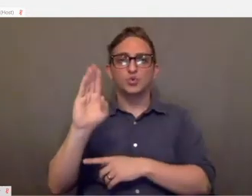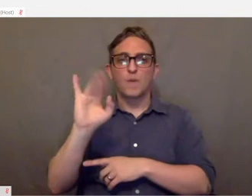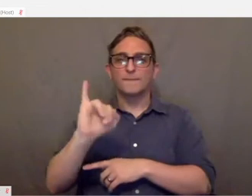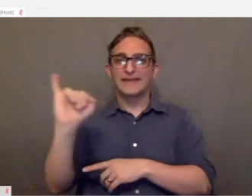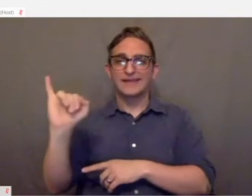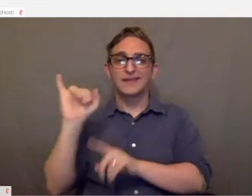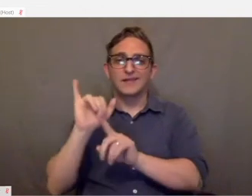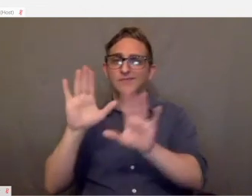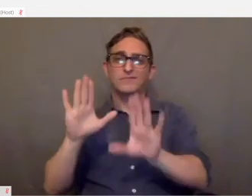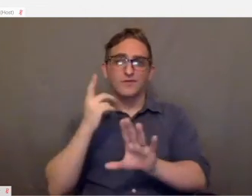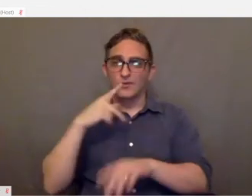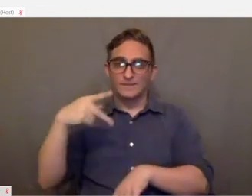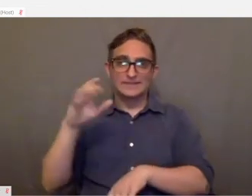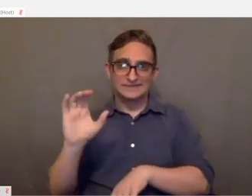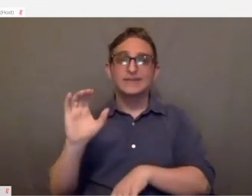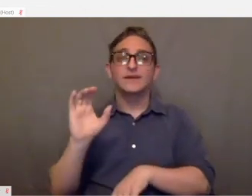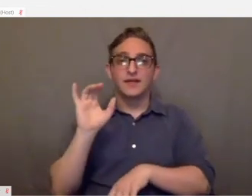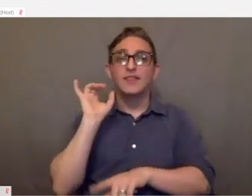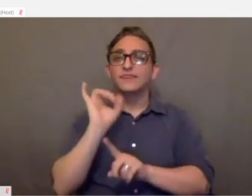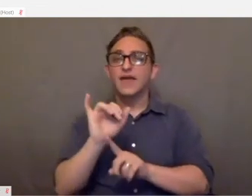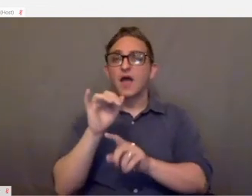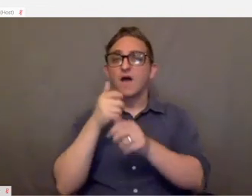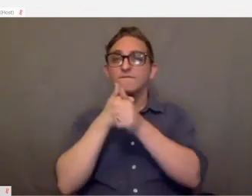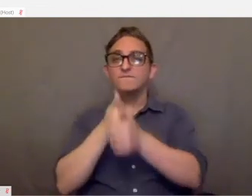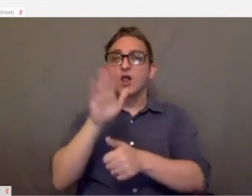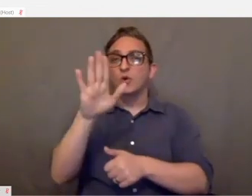The Tobii eye tracker tracks the movement of your pupils.